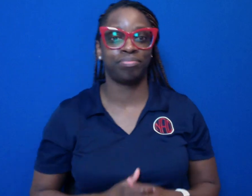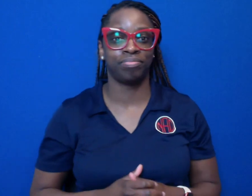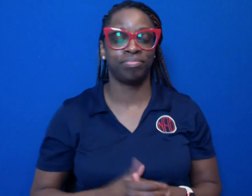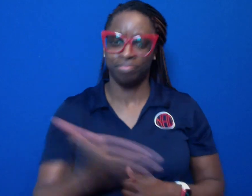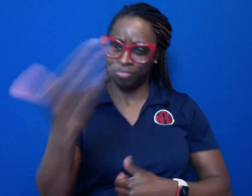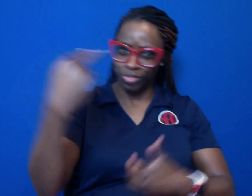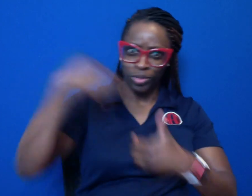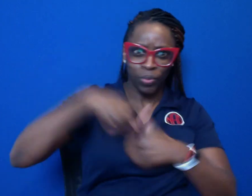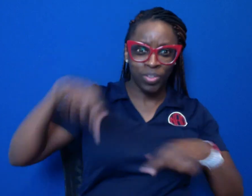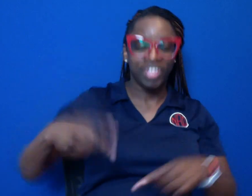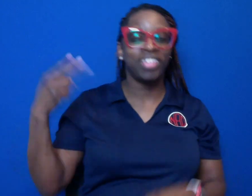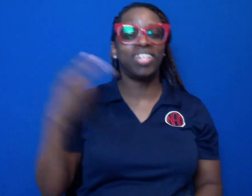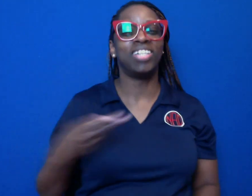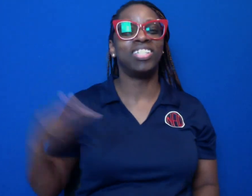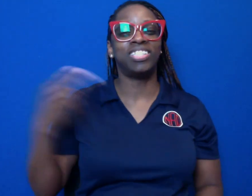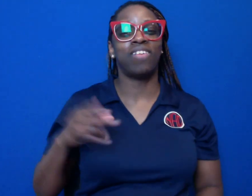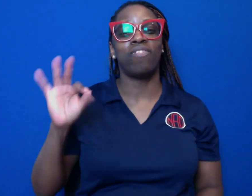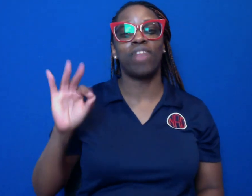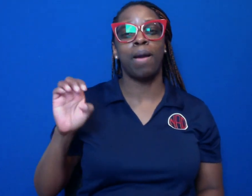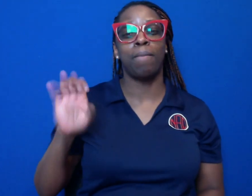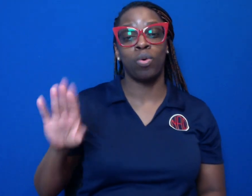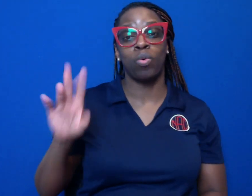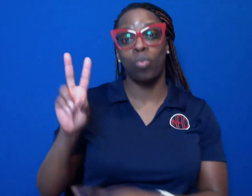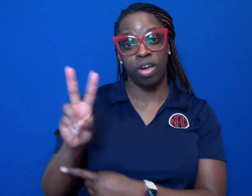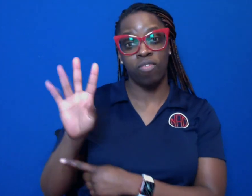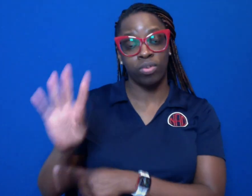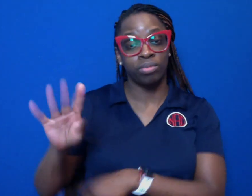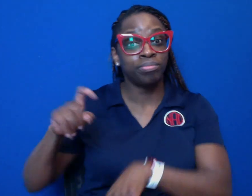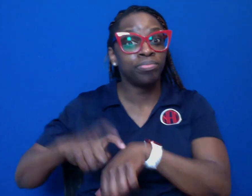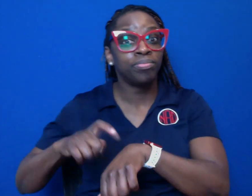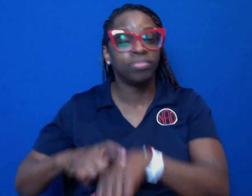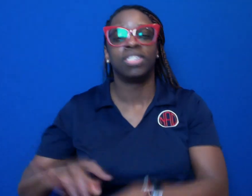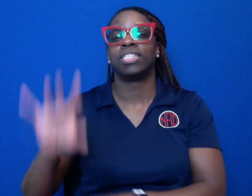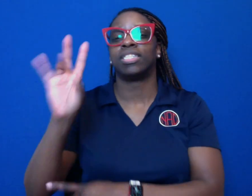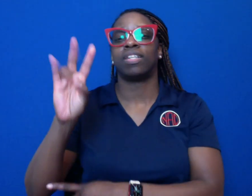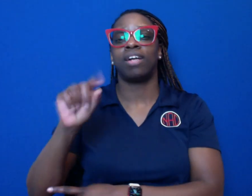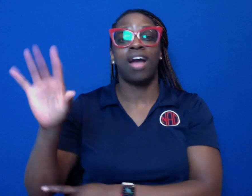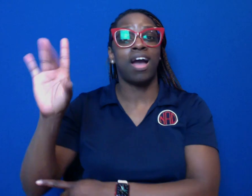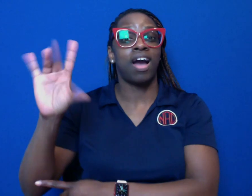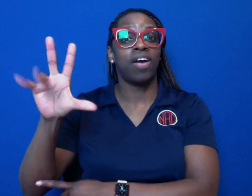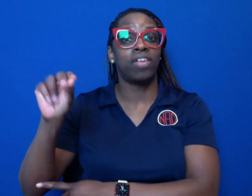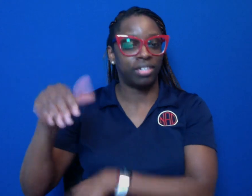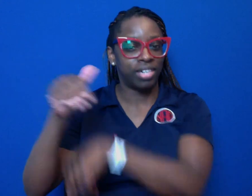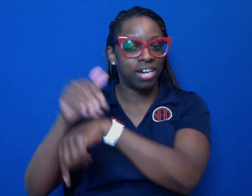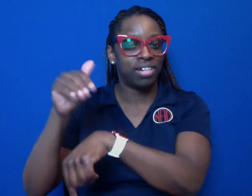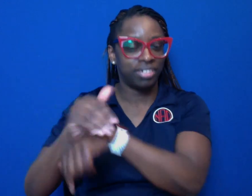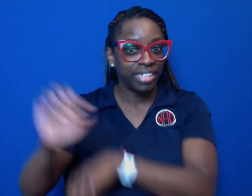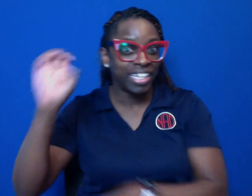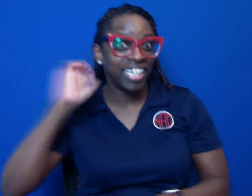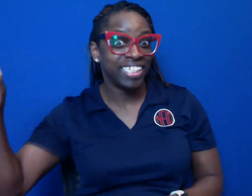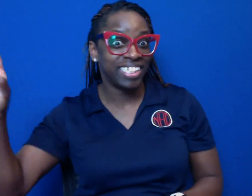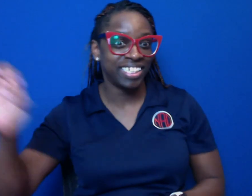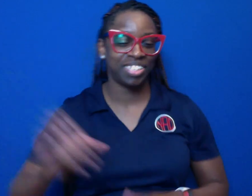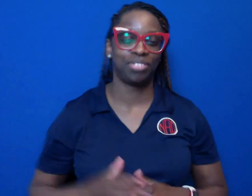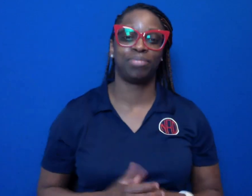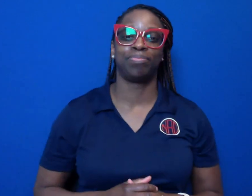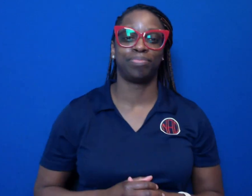Join us on Thursday, February 24, 7 - 8:30p ET!